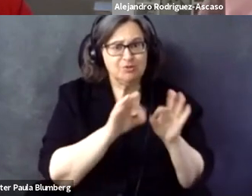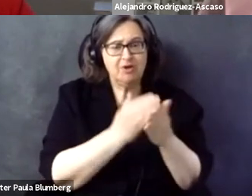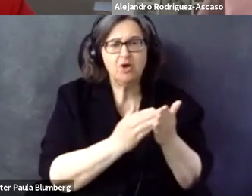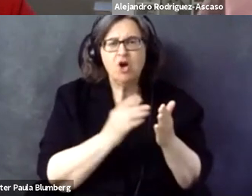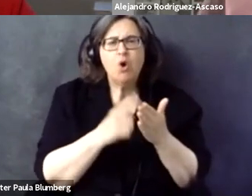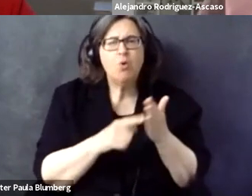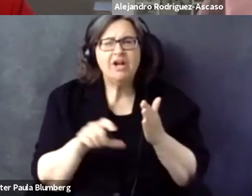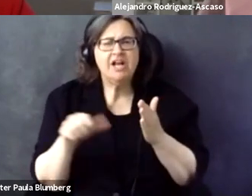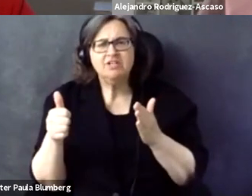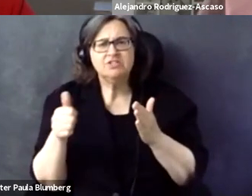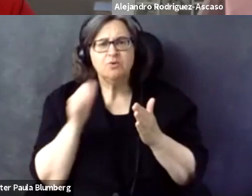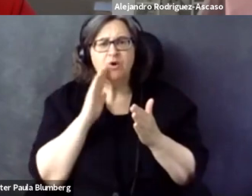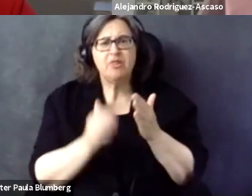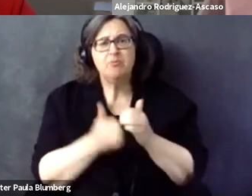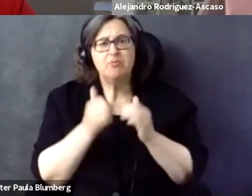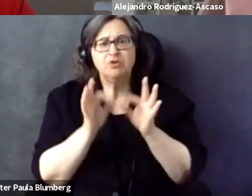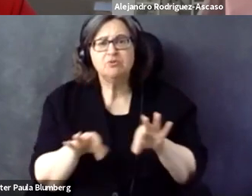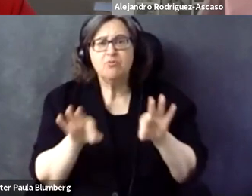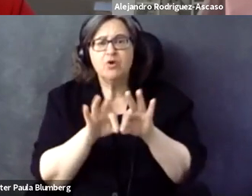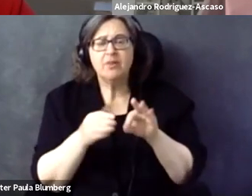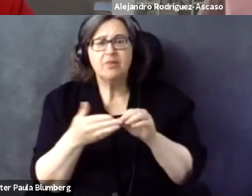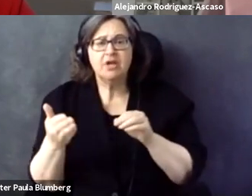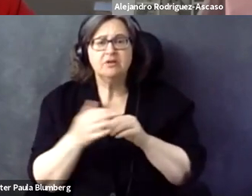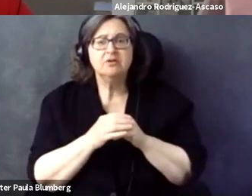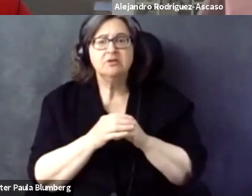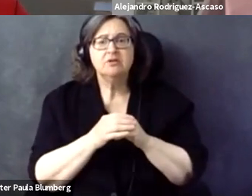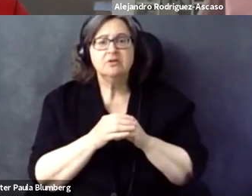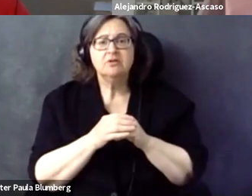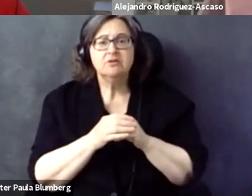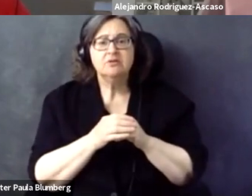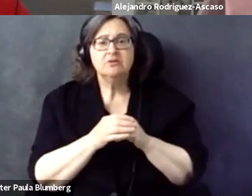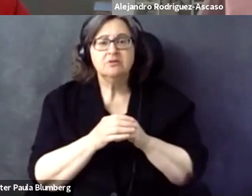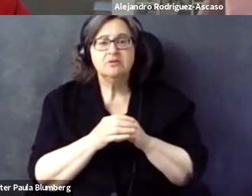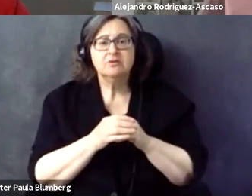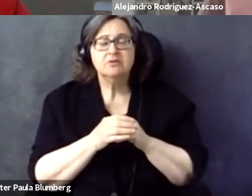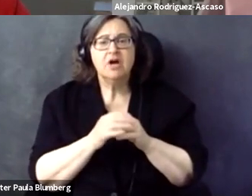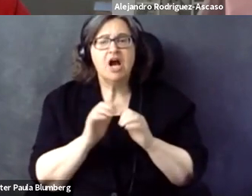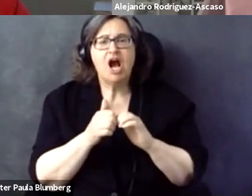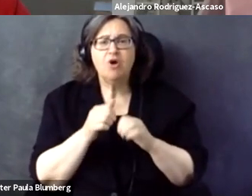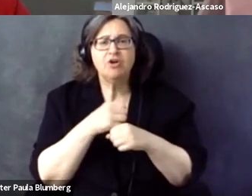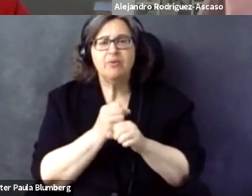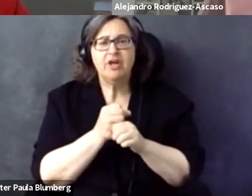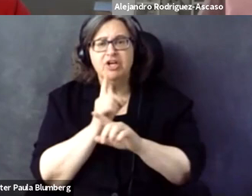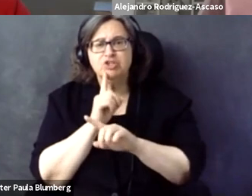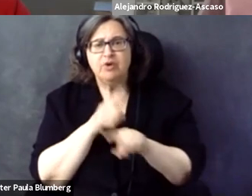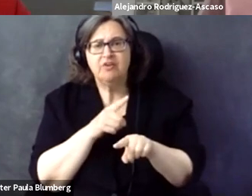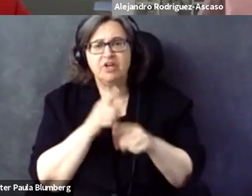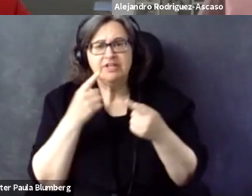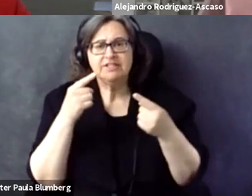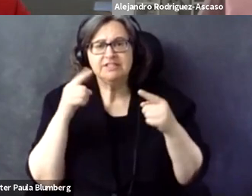people actually understanding accessibility which is, of course, maybe the most crucial thing, but what else would be the most important thing